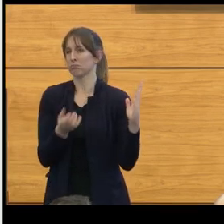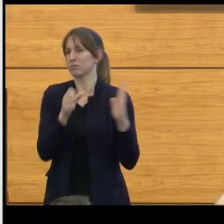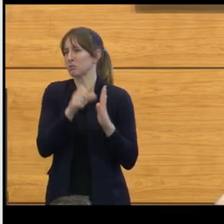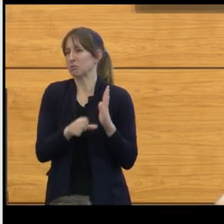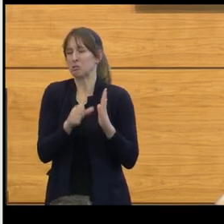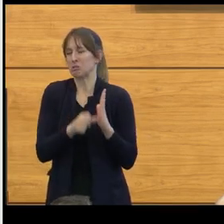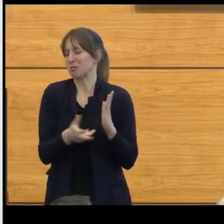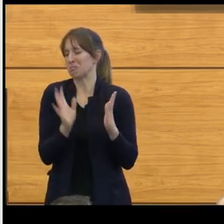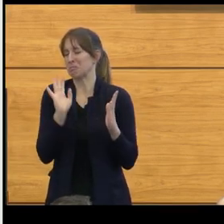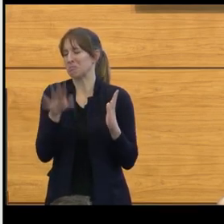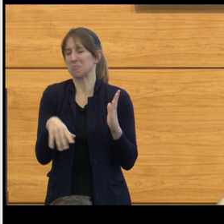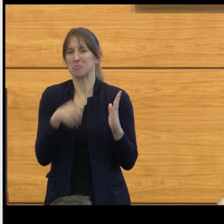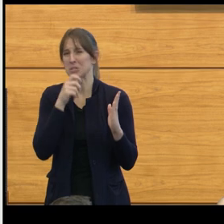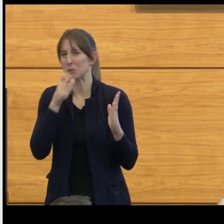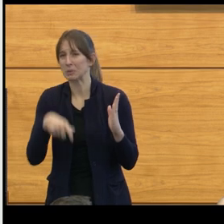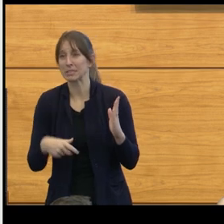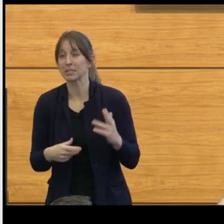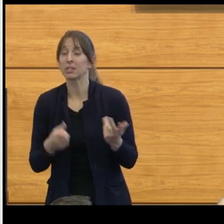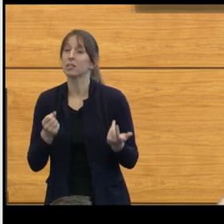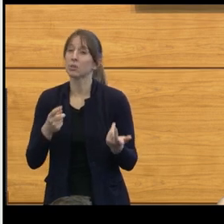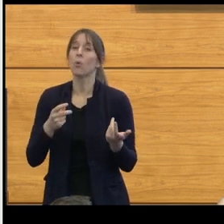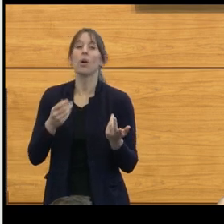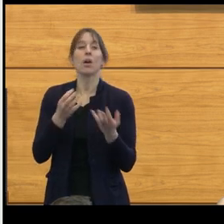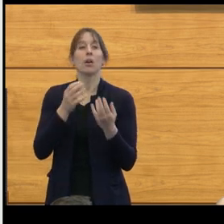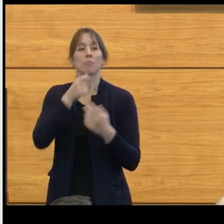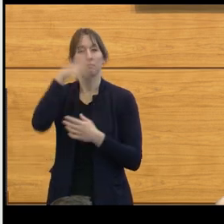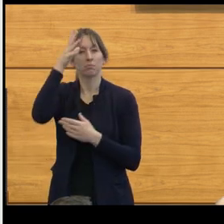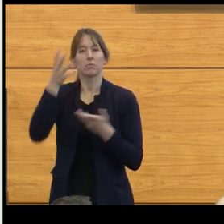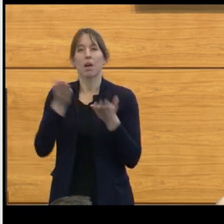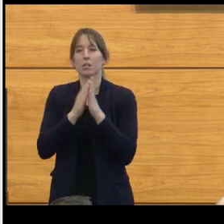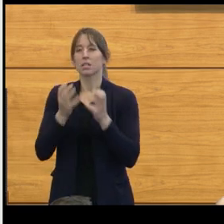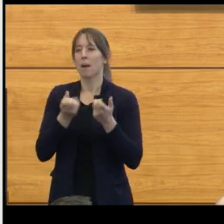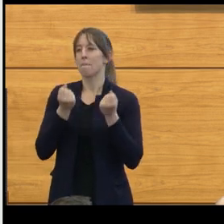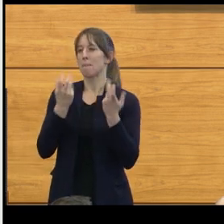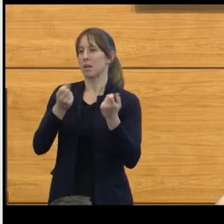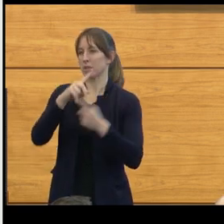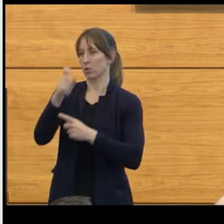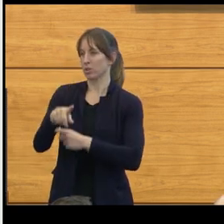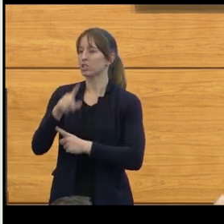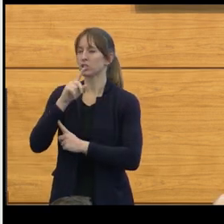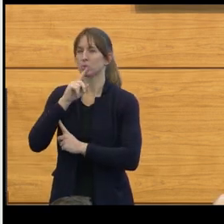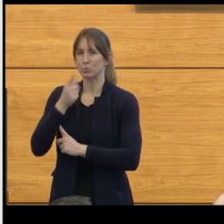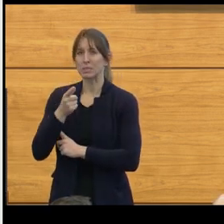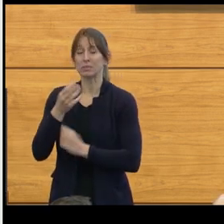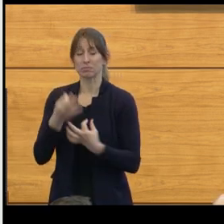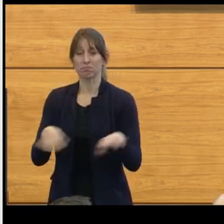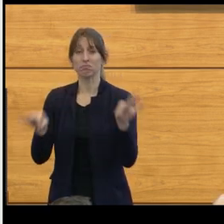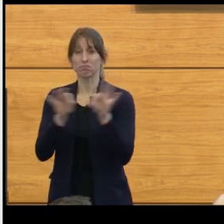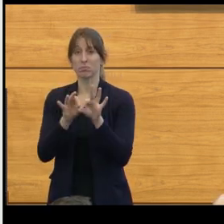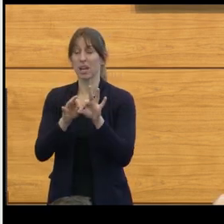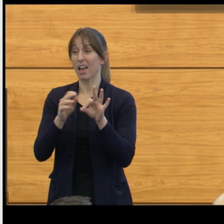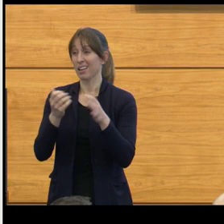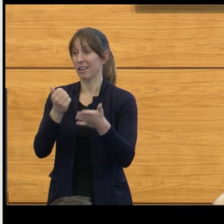and they can be important to our overall assessment and plans for our own careers and research.